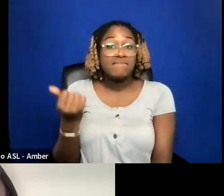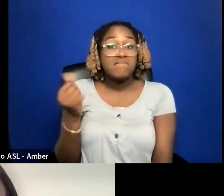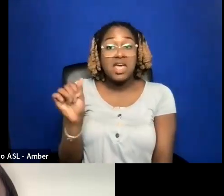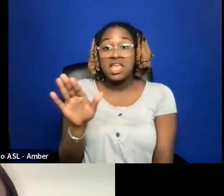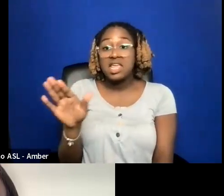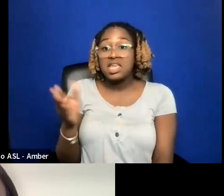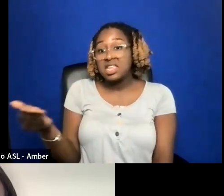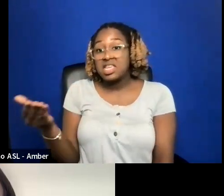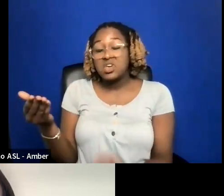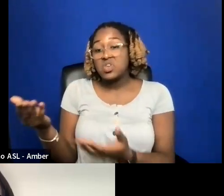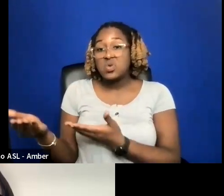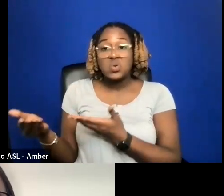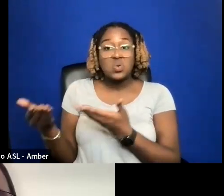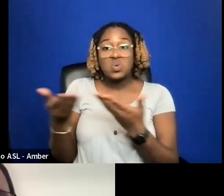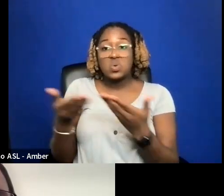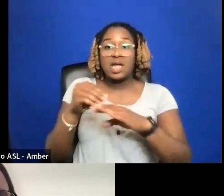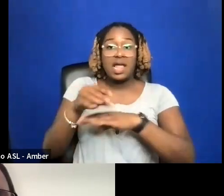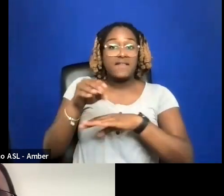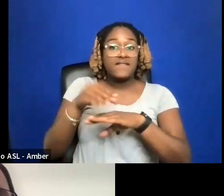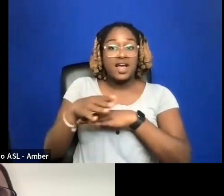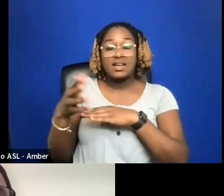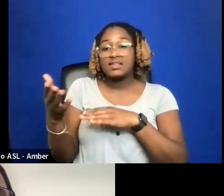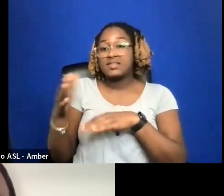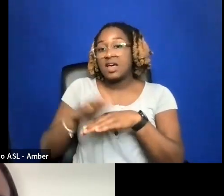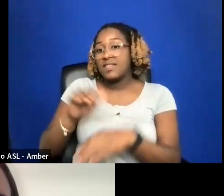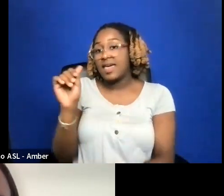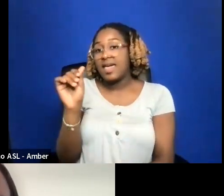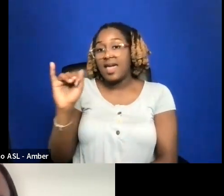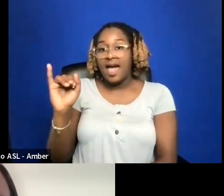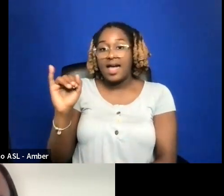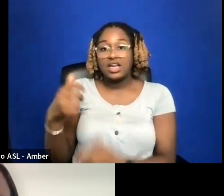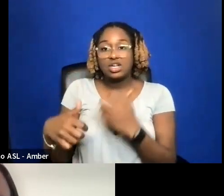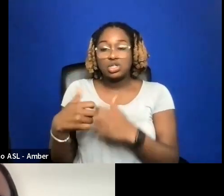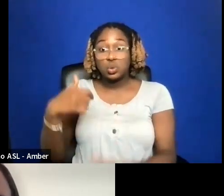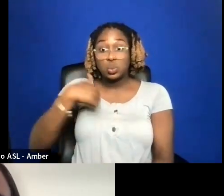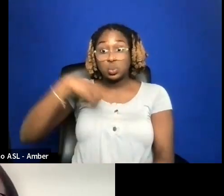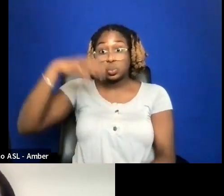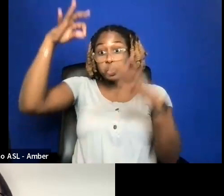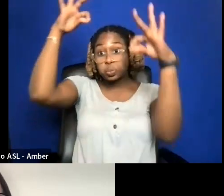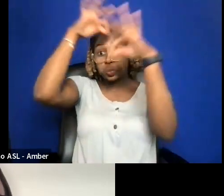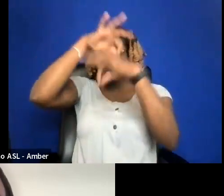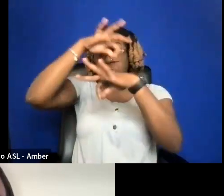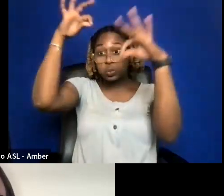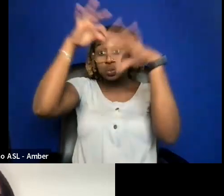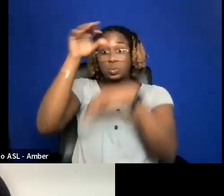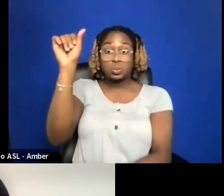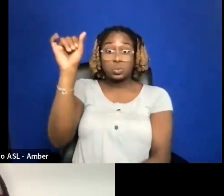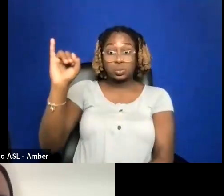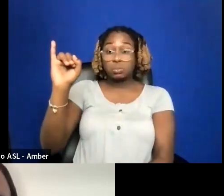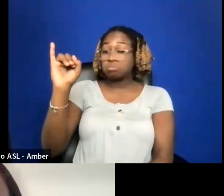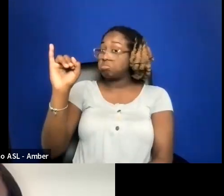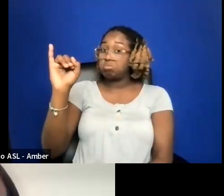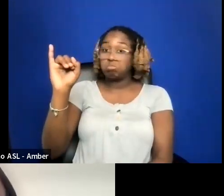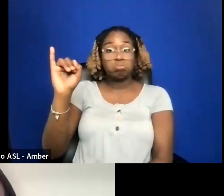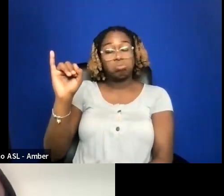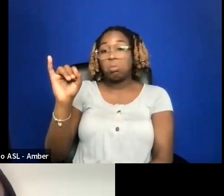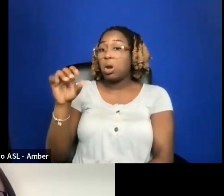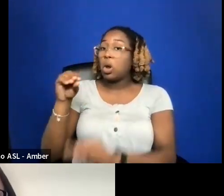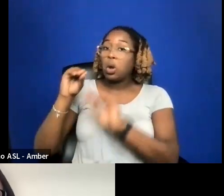ON THE AI ISSUE? I KNOW NOTHING ABOUT AI SO I'M NOT GOING TO ADVISE YOU BECAUSE I DON'T KNOW ANYTHING ABOUT IT.